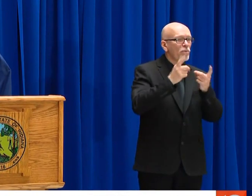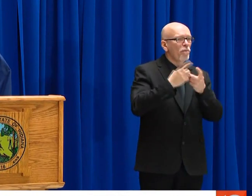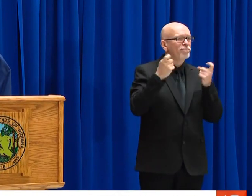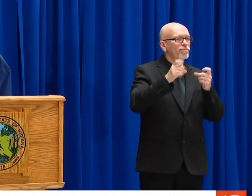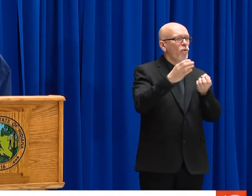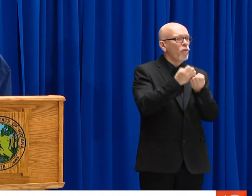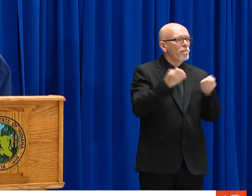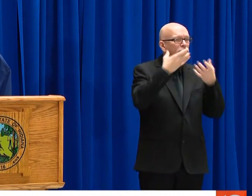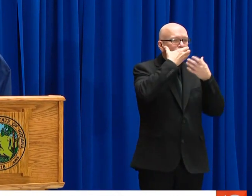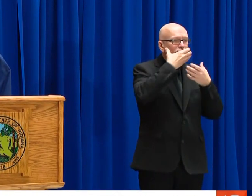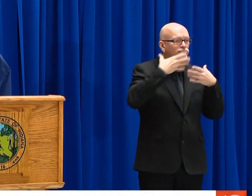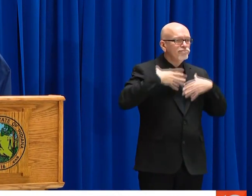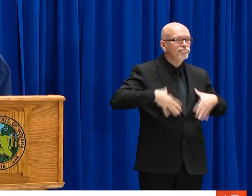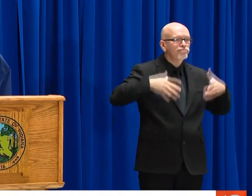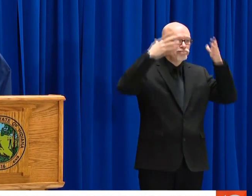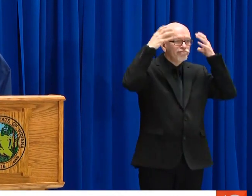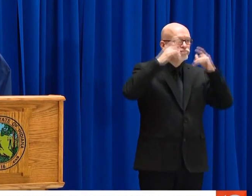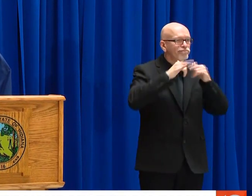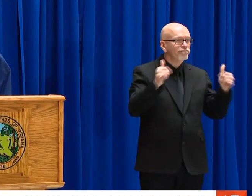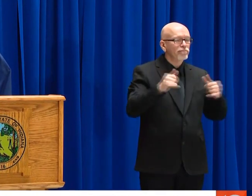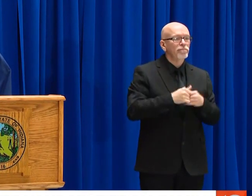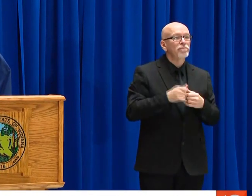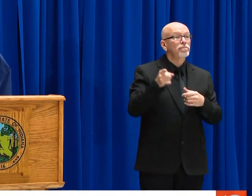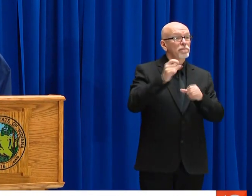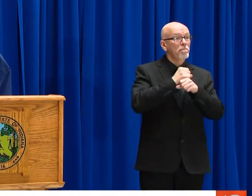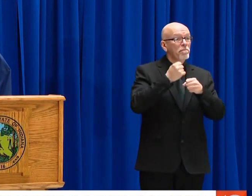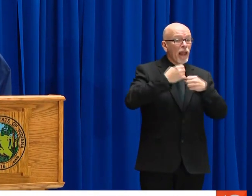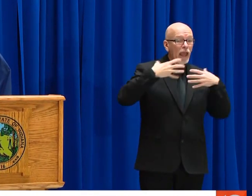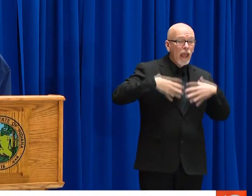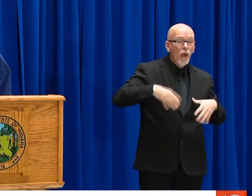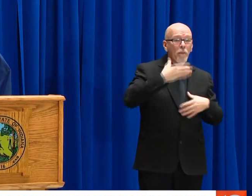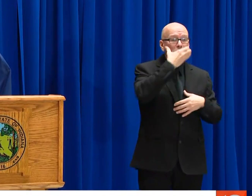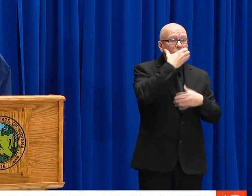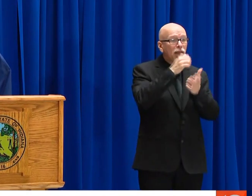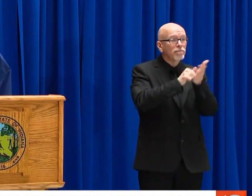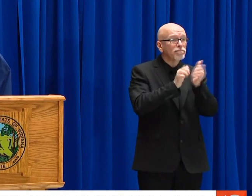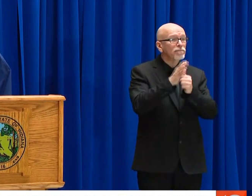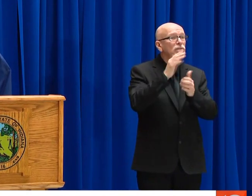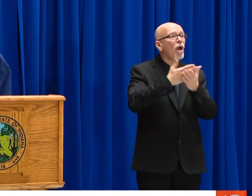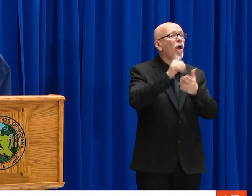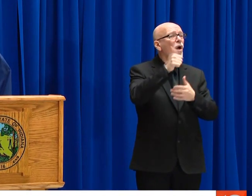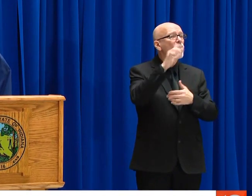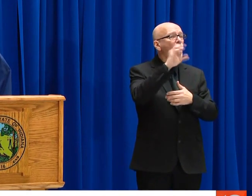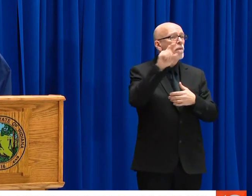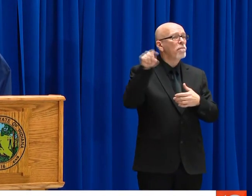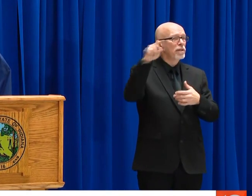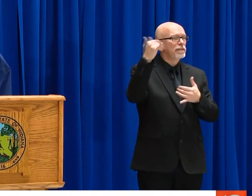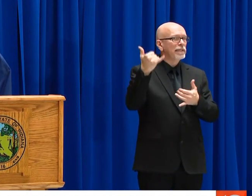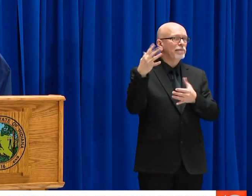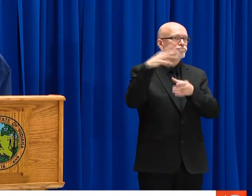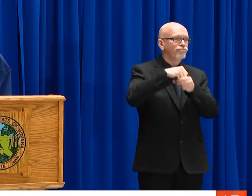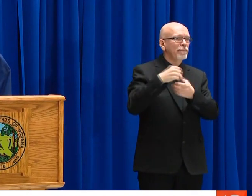ORGANIZATIONS FROM ALL OVER THE STATE HAVE DONATED PPE, TO THEIR LOCAL HOSPITALS AND THEIR HEALTH DEPARTMENTS. DEPARTMENT OF CORRECTIONS IS